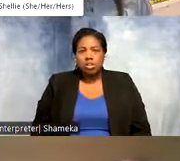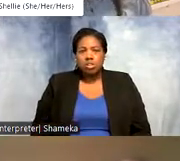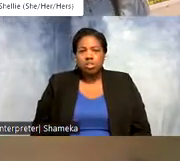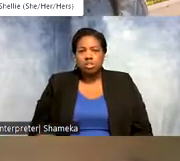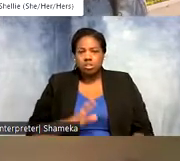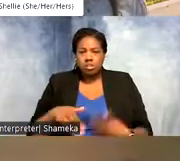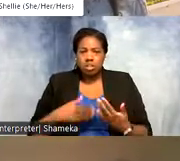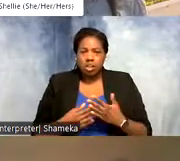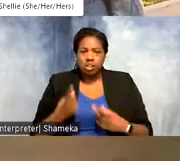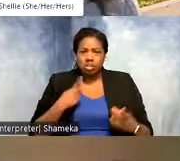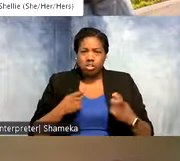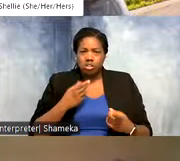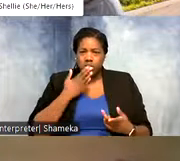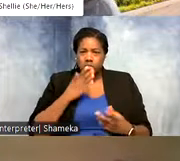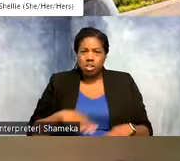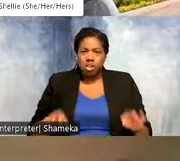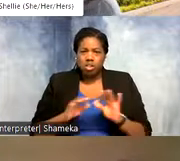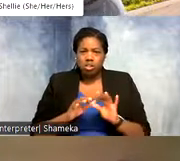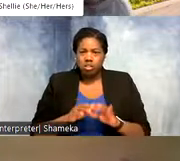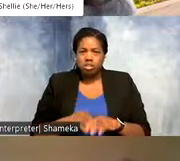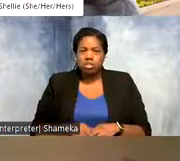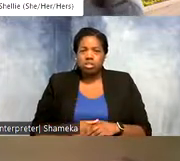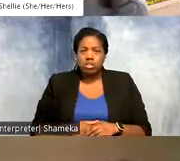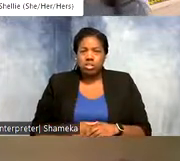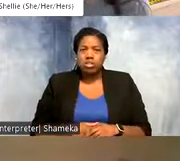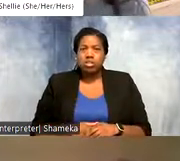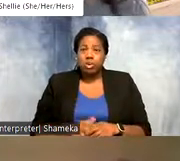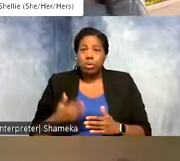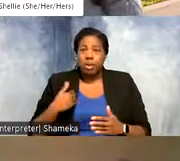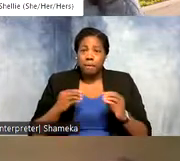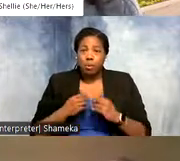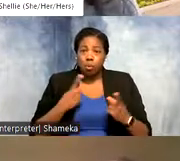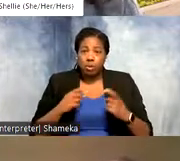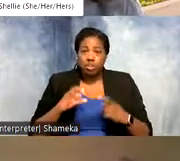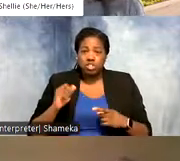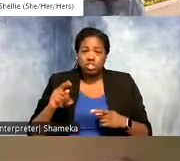questions are really important. And we even had some more questions in the chat too! Felicia said